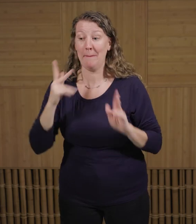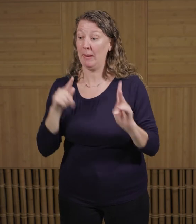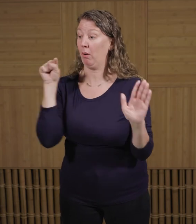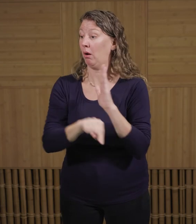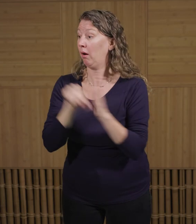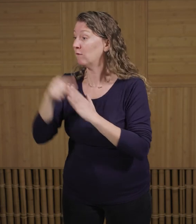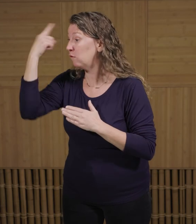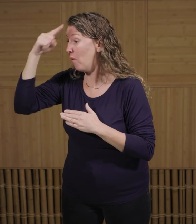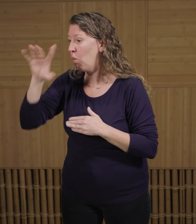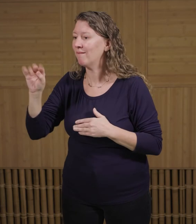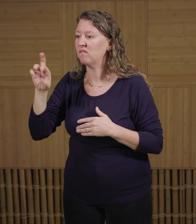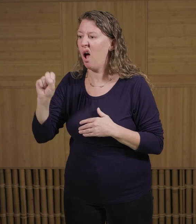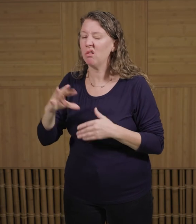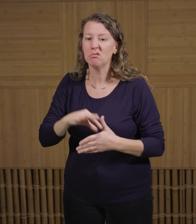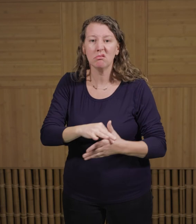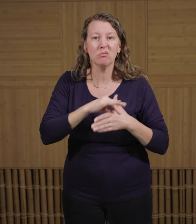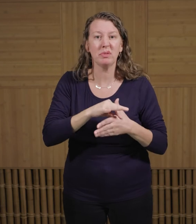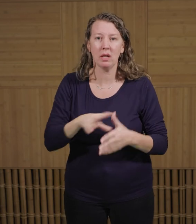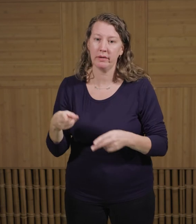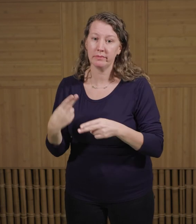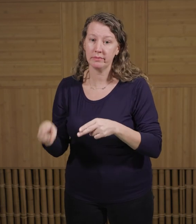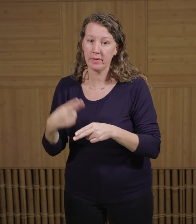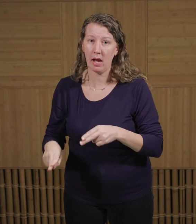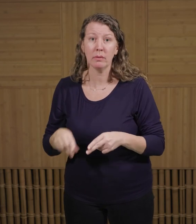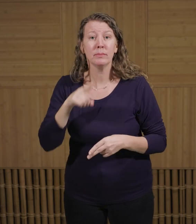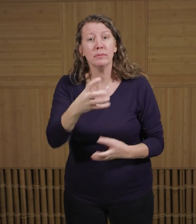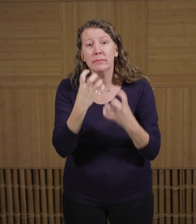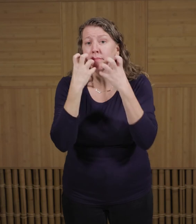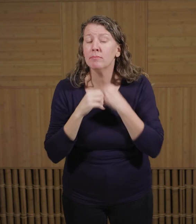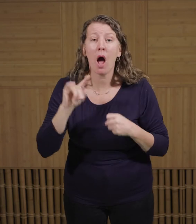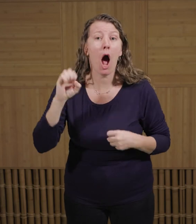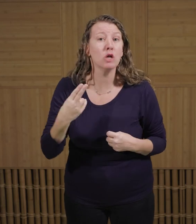You can help ostriches by making choices to use energy and fuel responsibly.